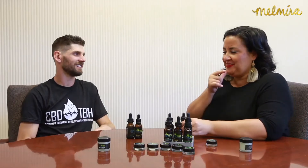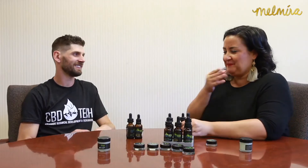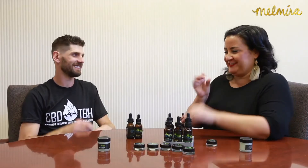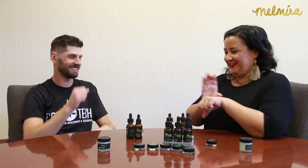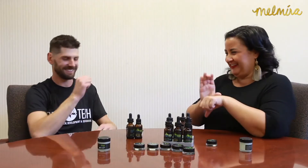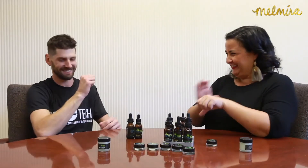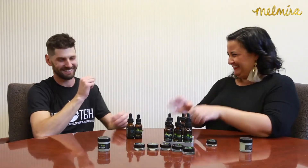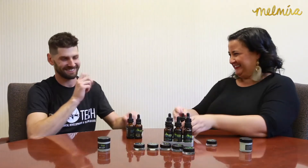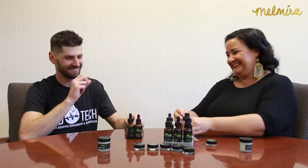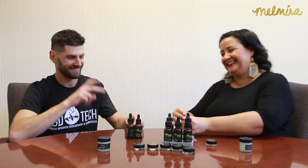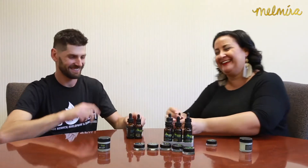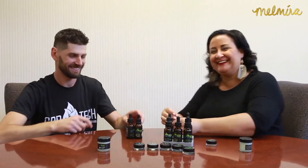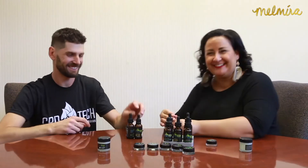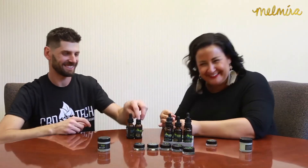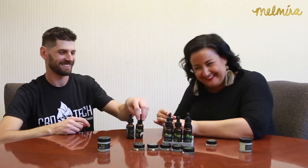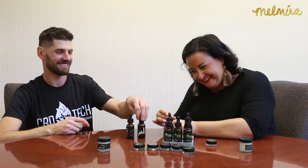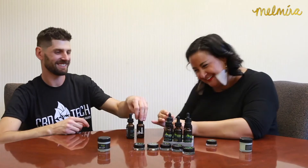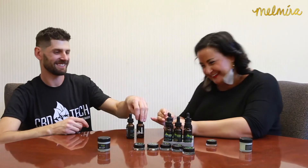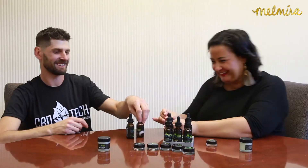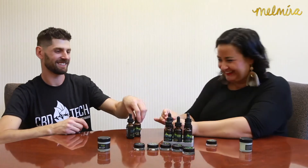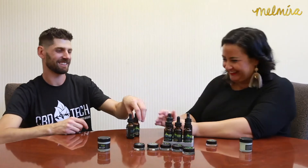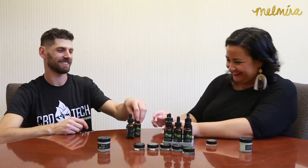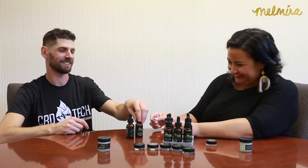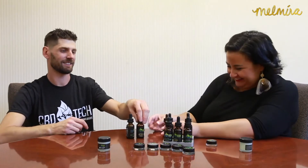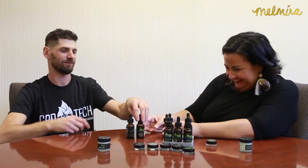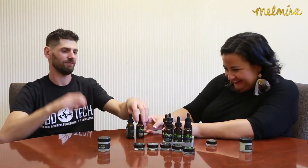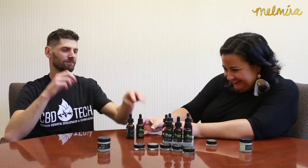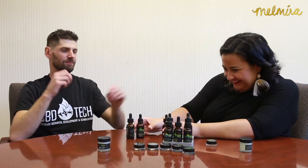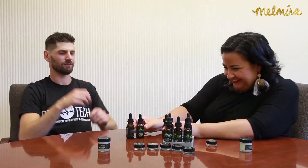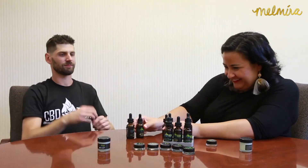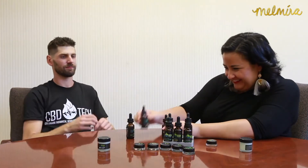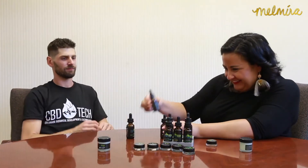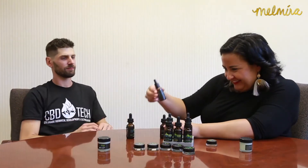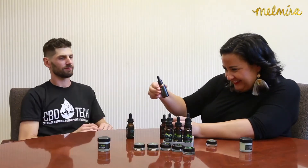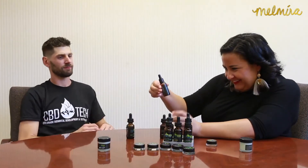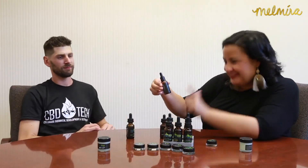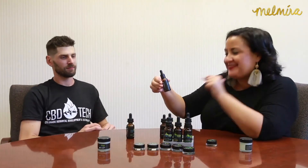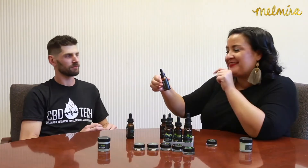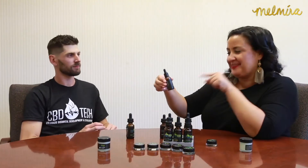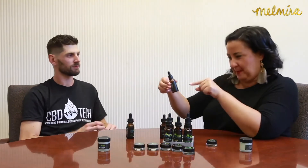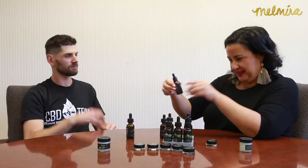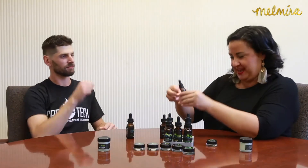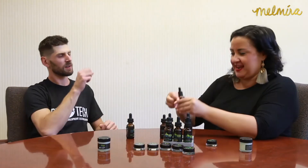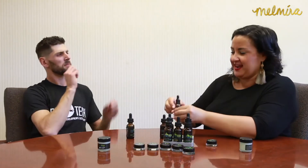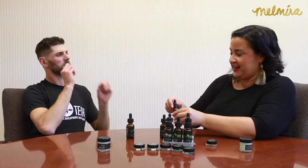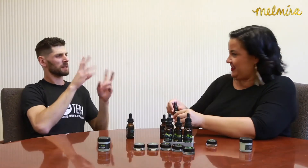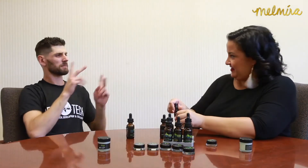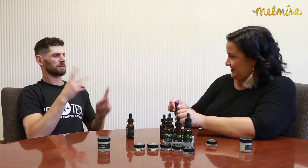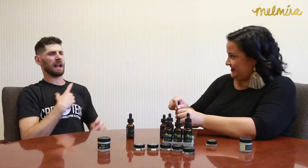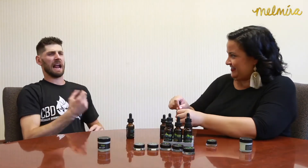I think I want to taste the lemon and chocolate. Okay, okay. This one is lemon.